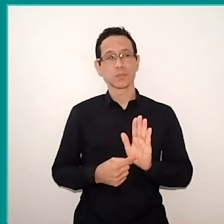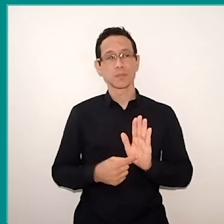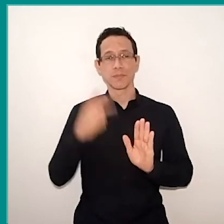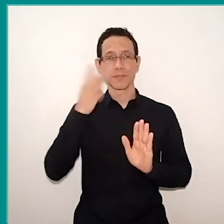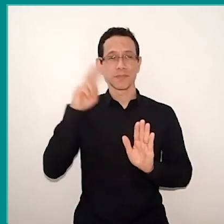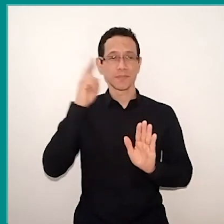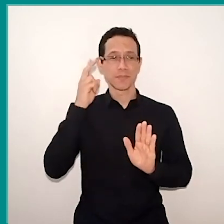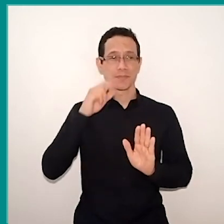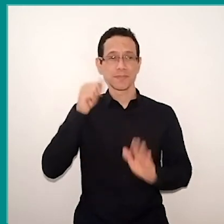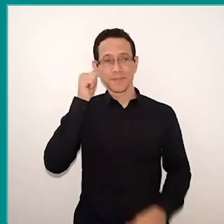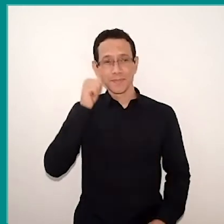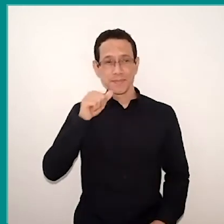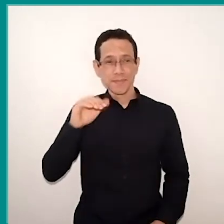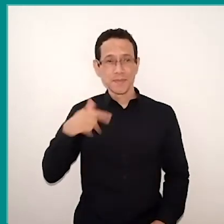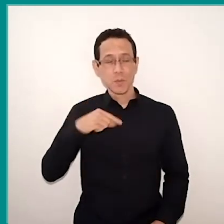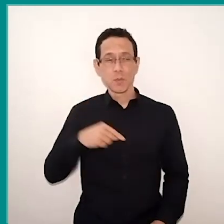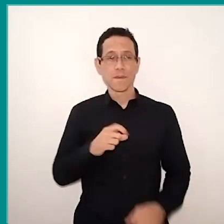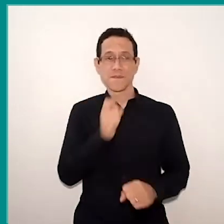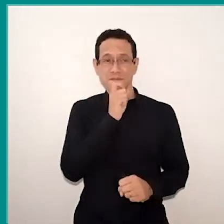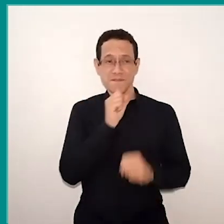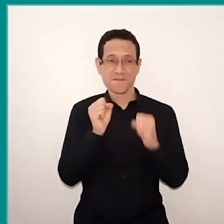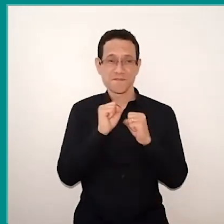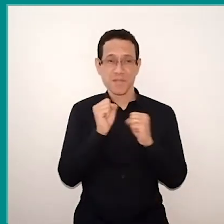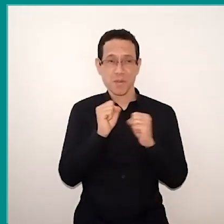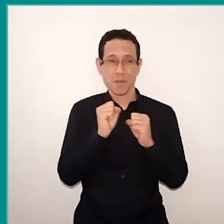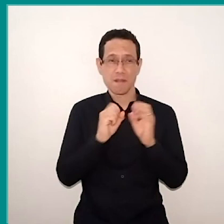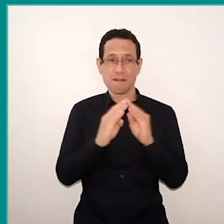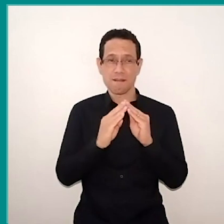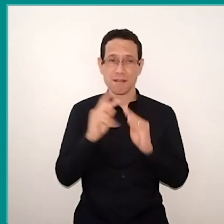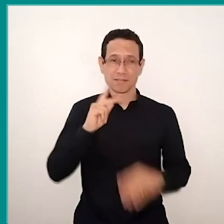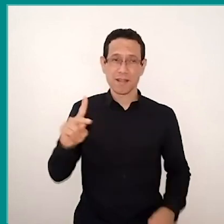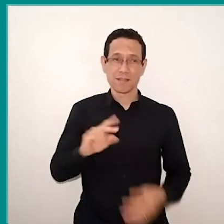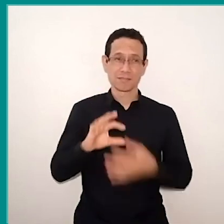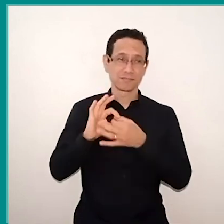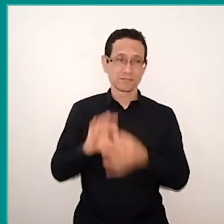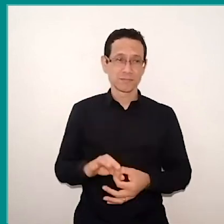who lives in a very cold place. And then, to contextualize this cold, each student has a ice cube in hand,